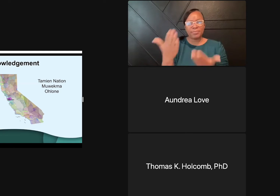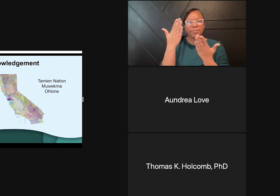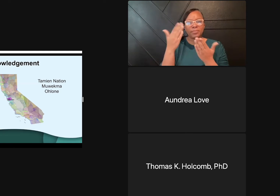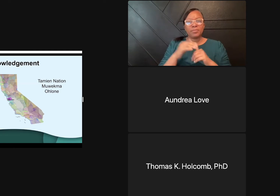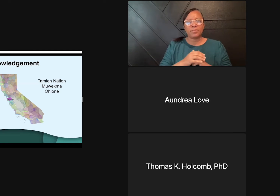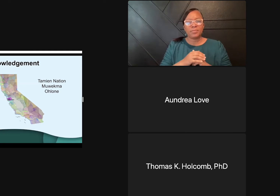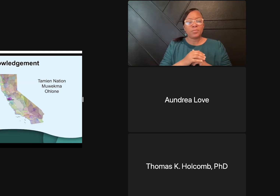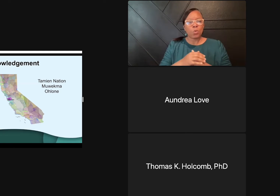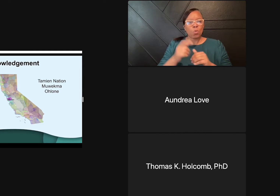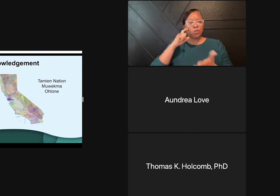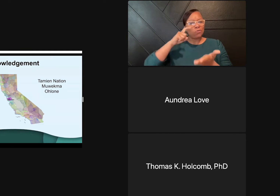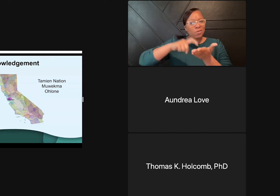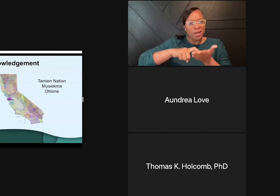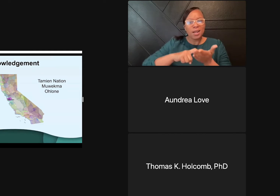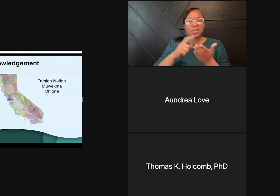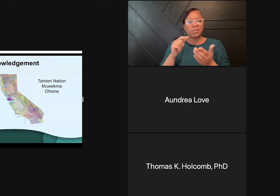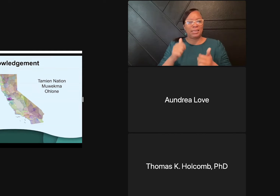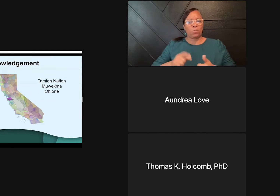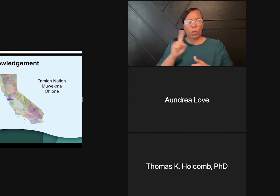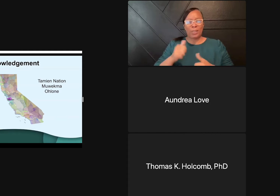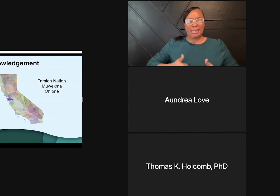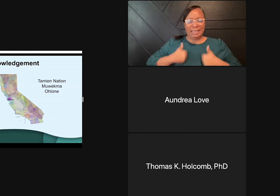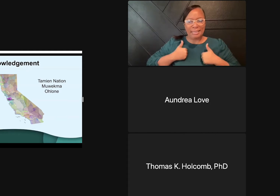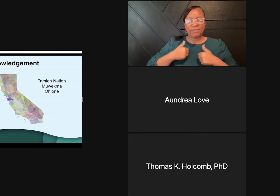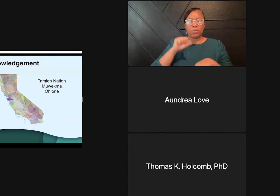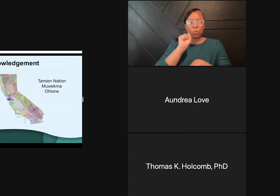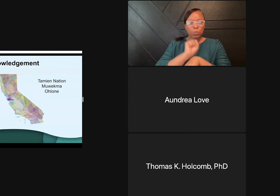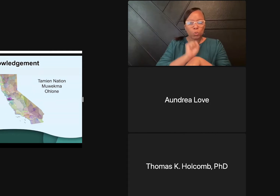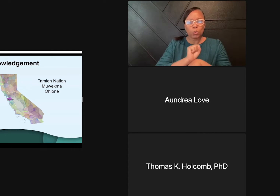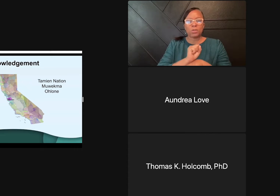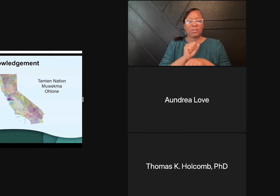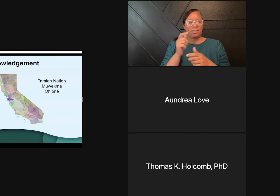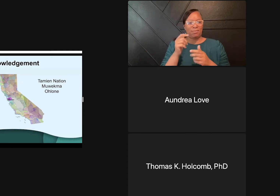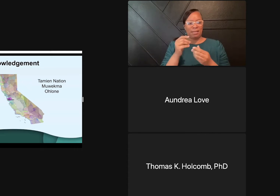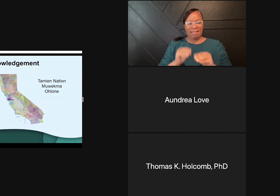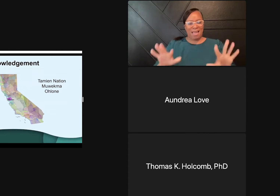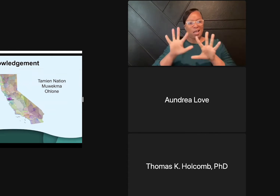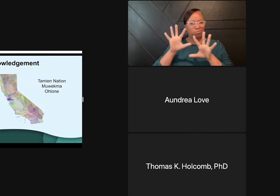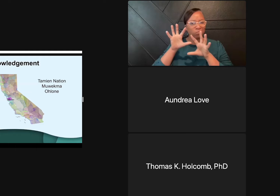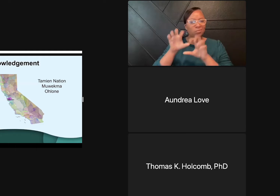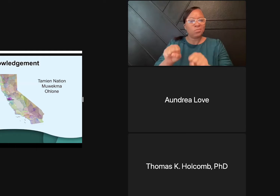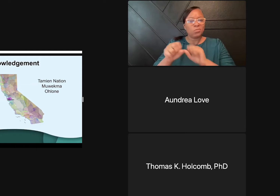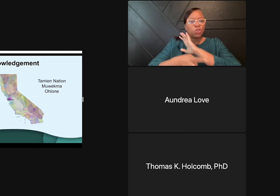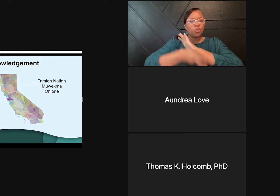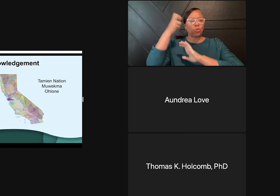we want to start with a land acknowledgment. We want to acknowledge that we live and work